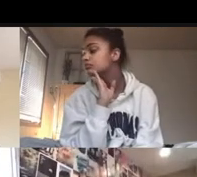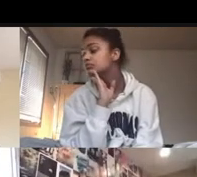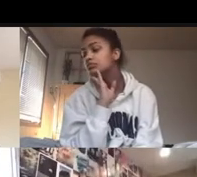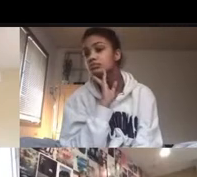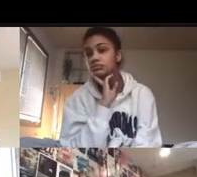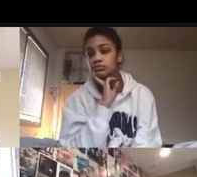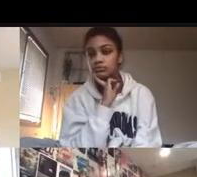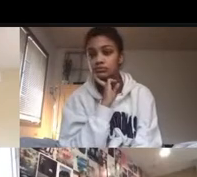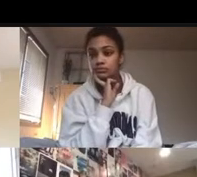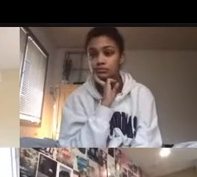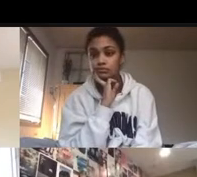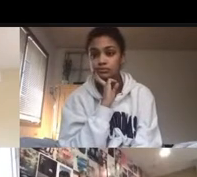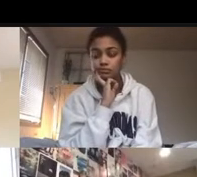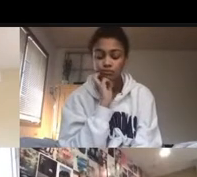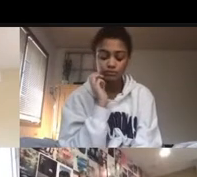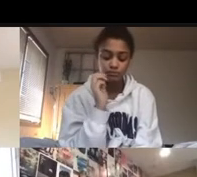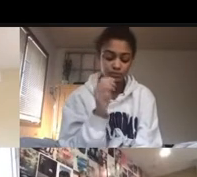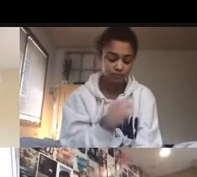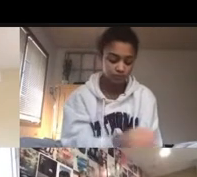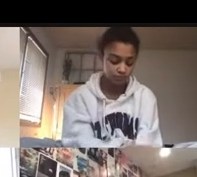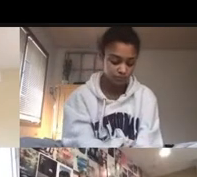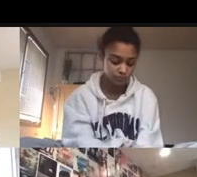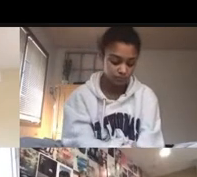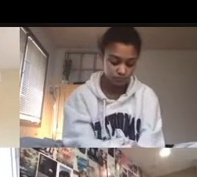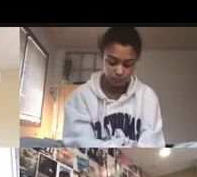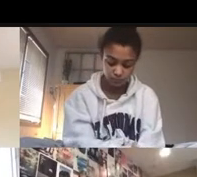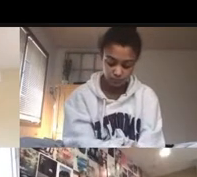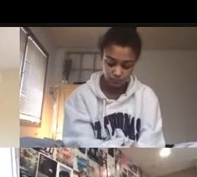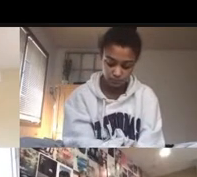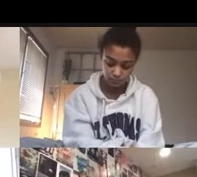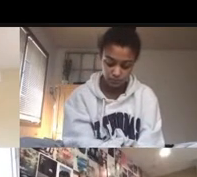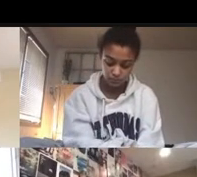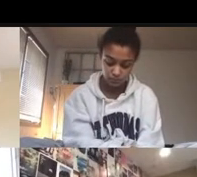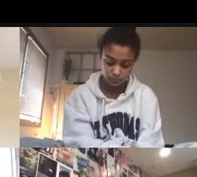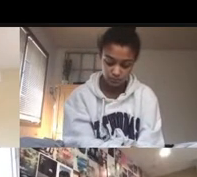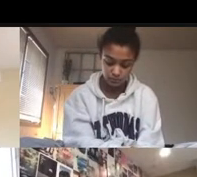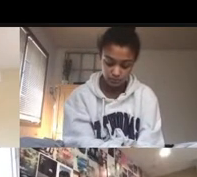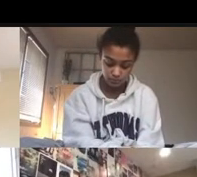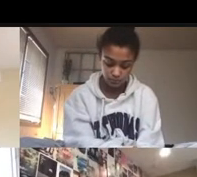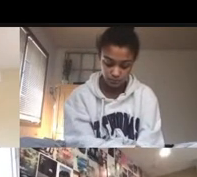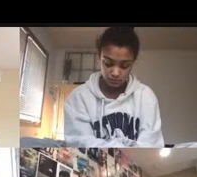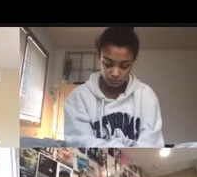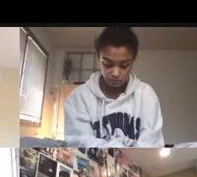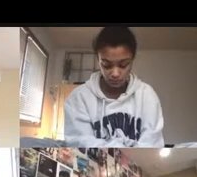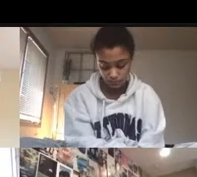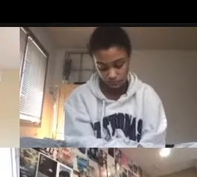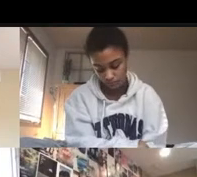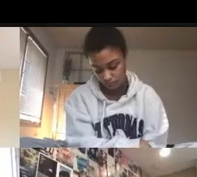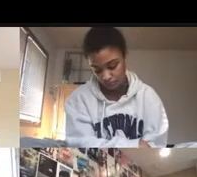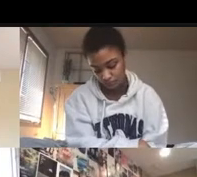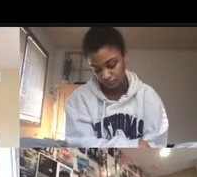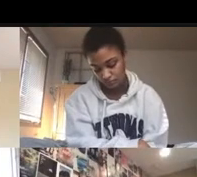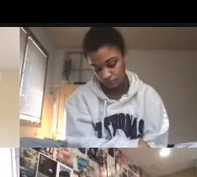Under the service, it's whatever hope that every single student gives back, but this years this year is one of